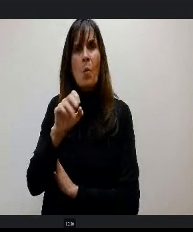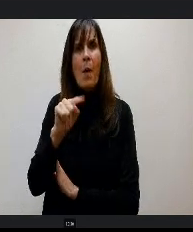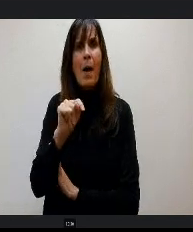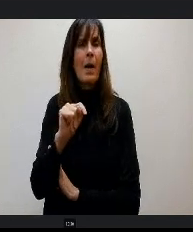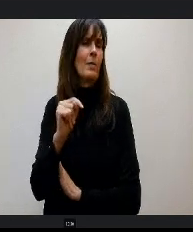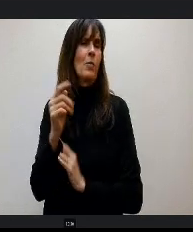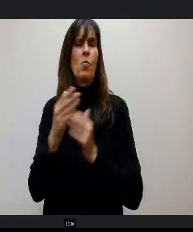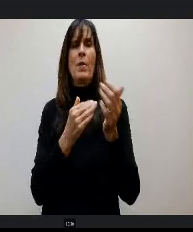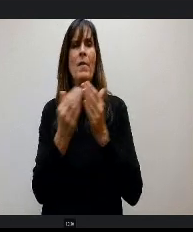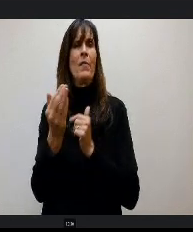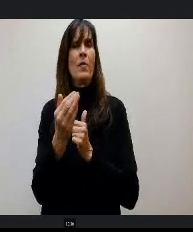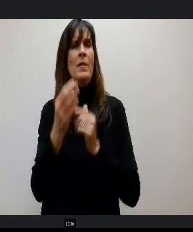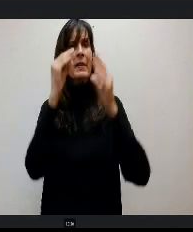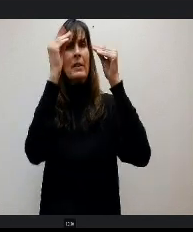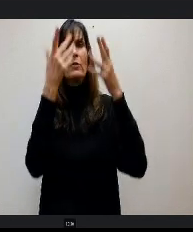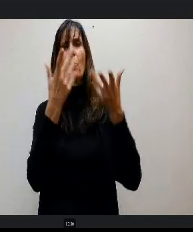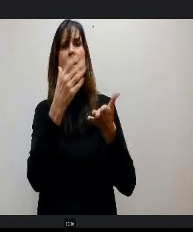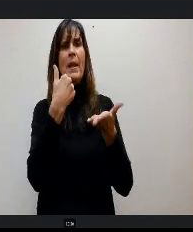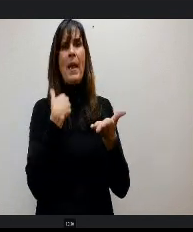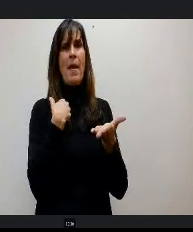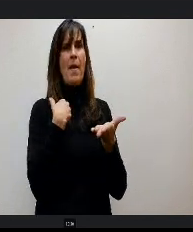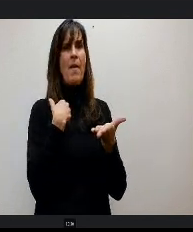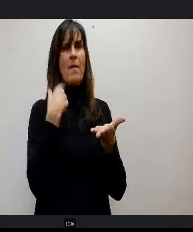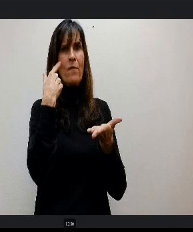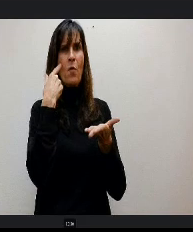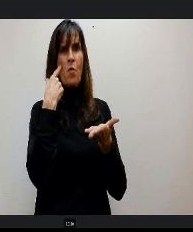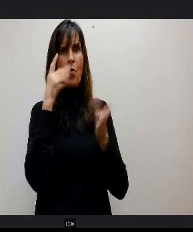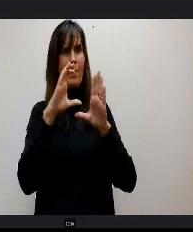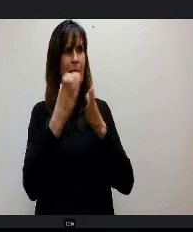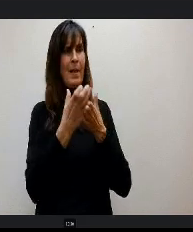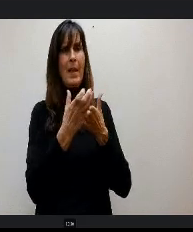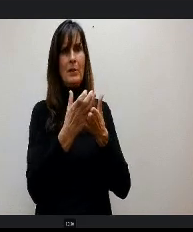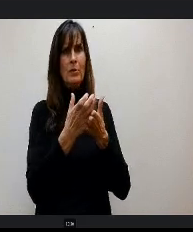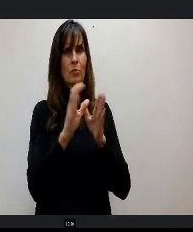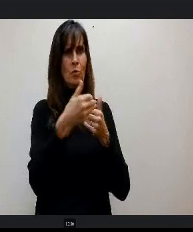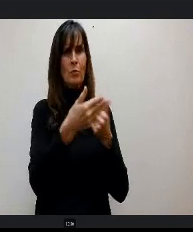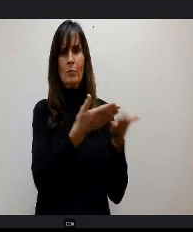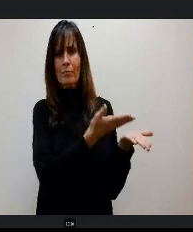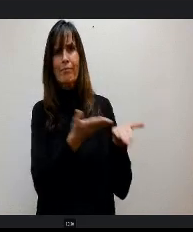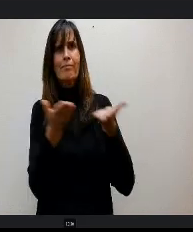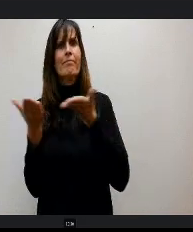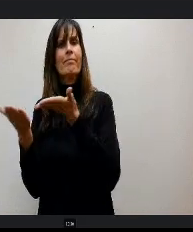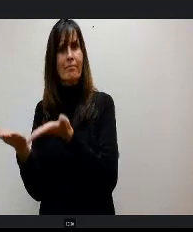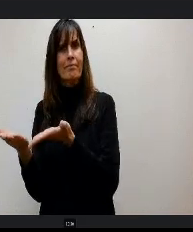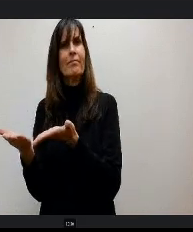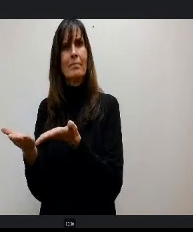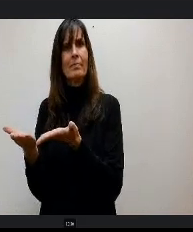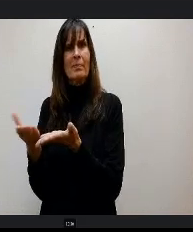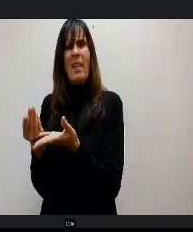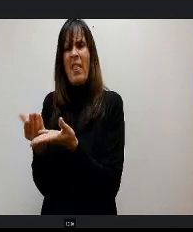classroom things to take back to their classroom. So it's not just good education, but they're walking away with materials for their students